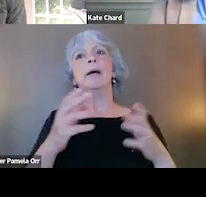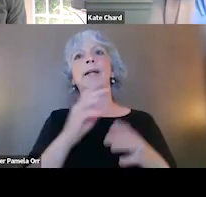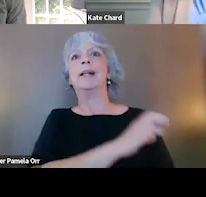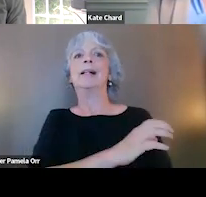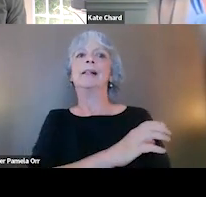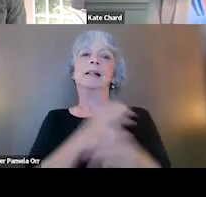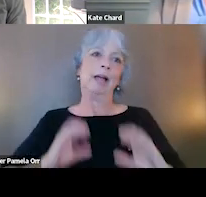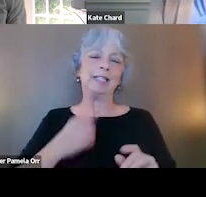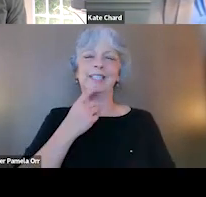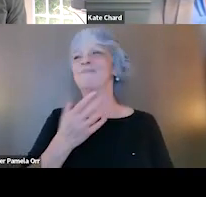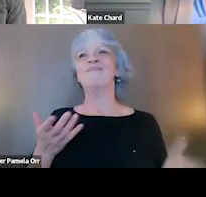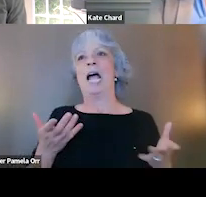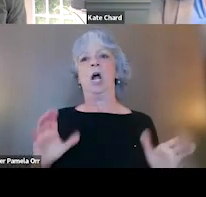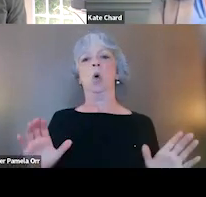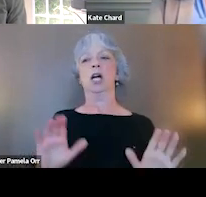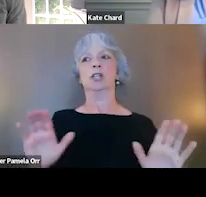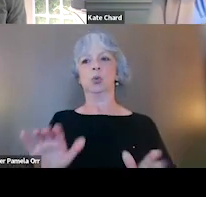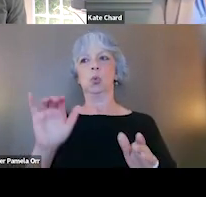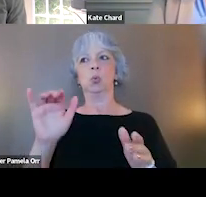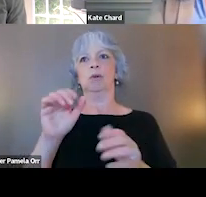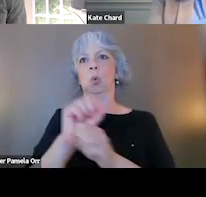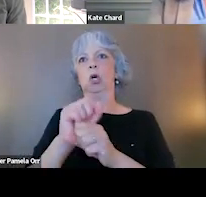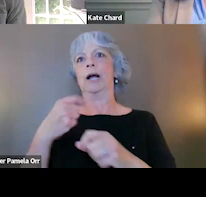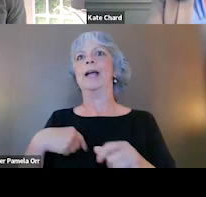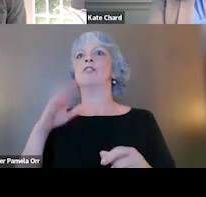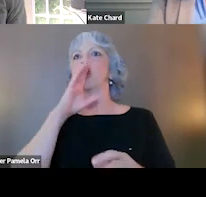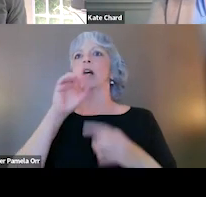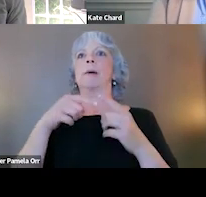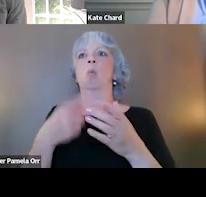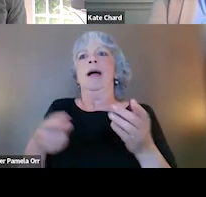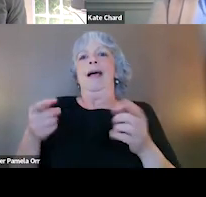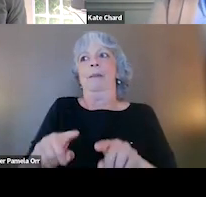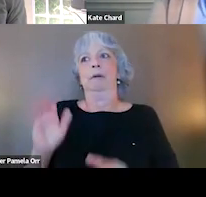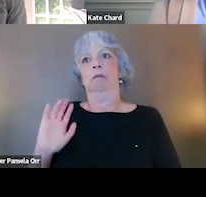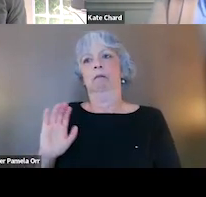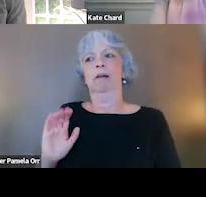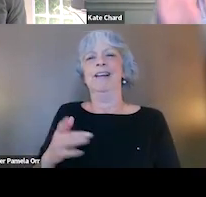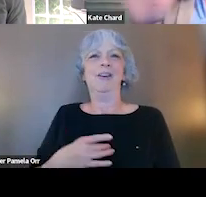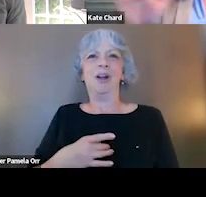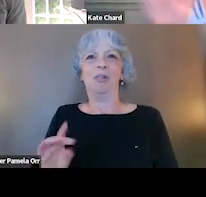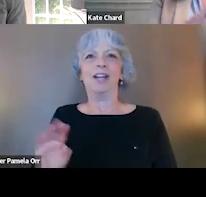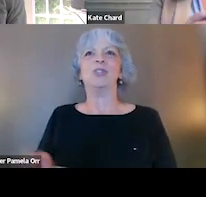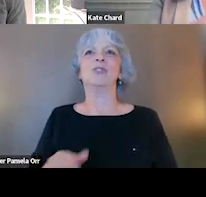I don't want to do work where I have to talk about what happened, or I don't like doing the hand movements of EMDR